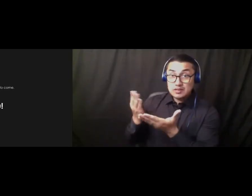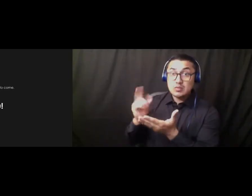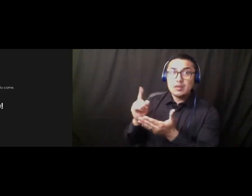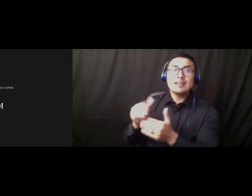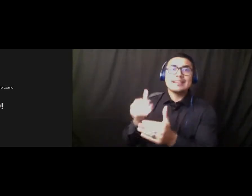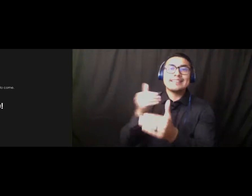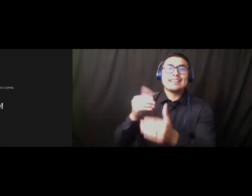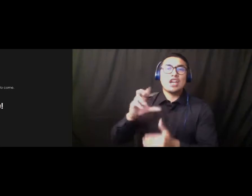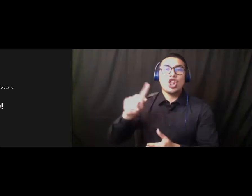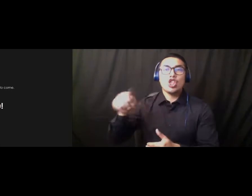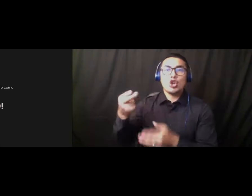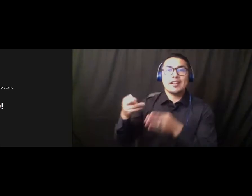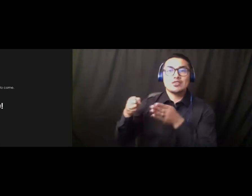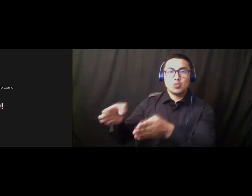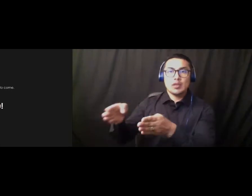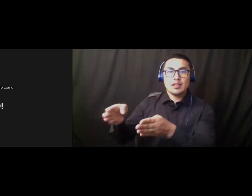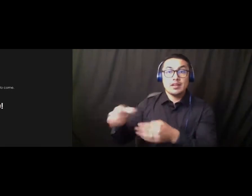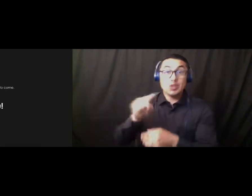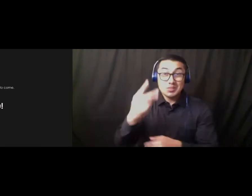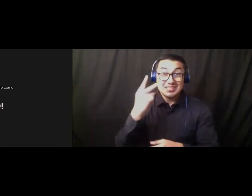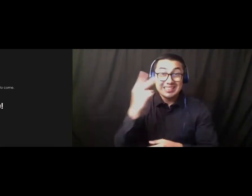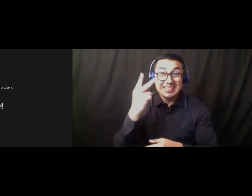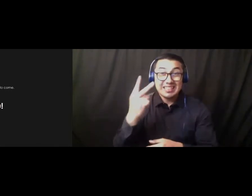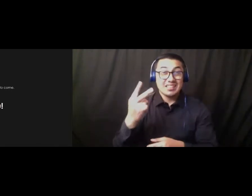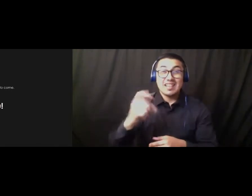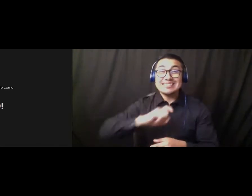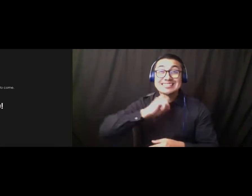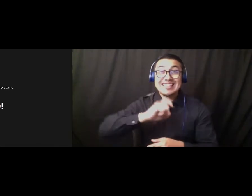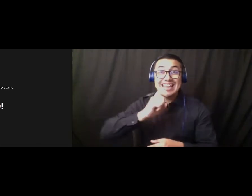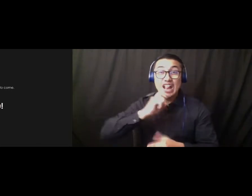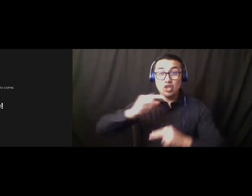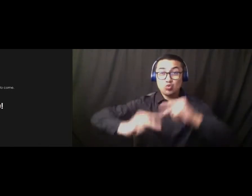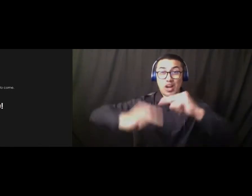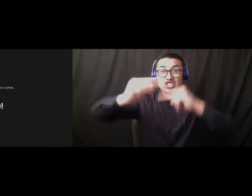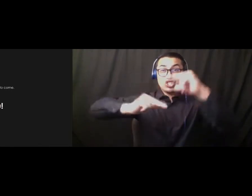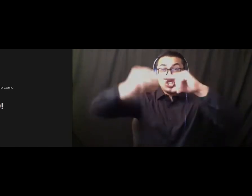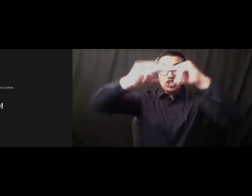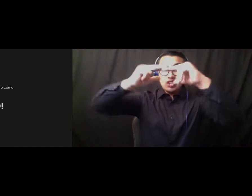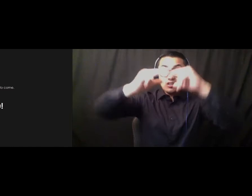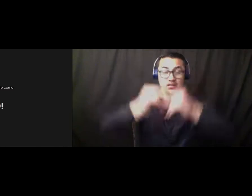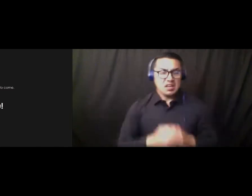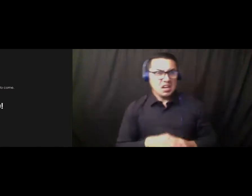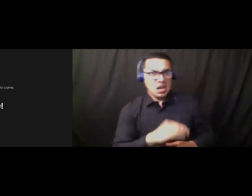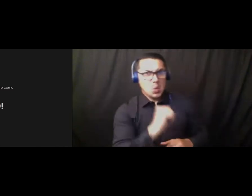It's that big, that-that two-story steel. It's the steel structure. Okay and then so that's not gonna conflict with Cedar Hall, right?